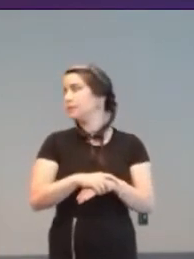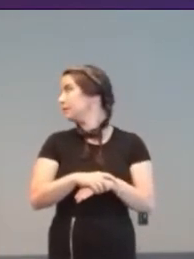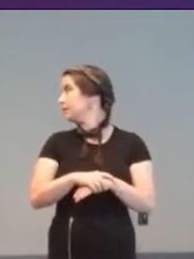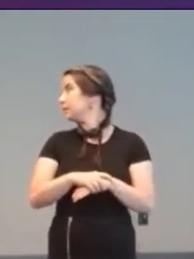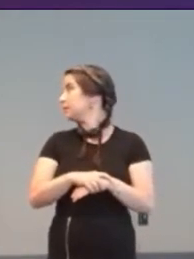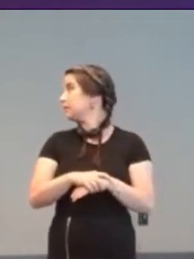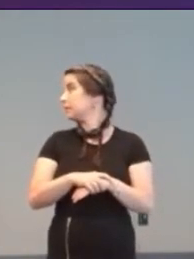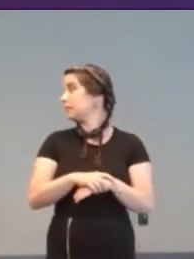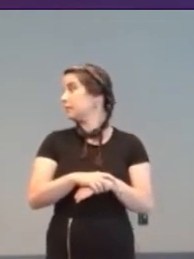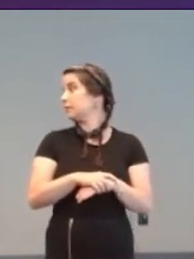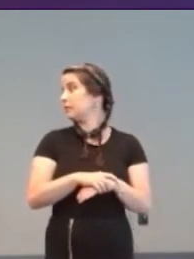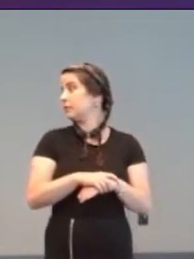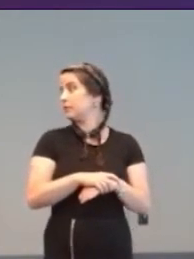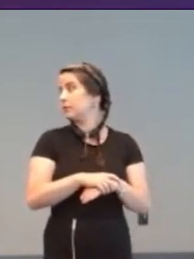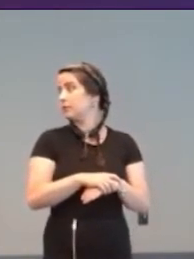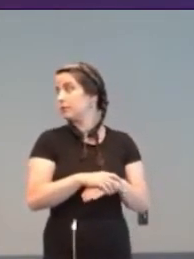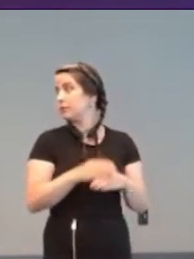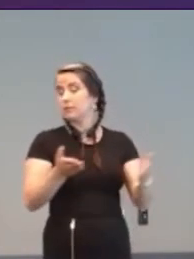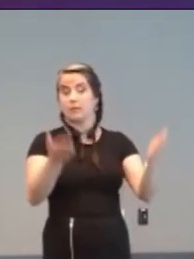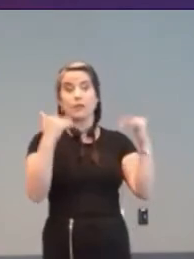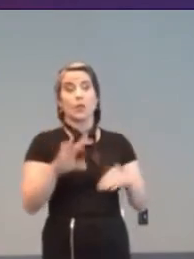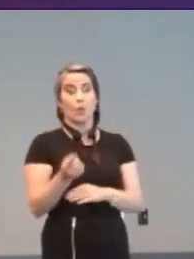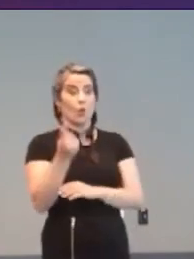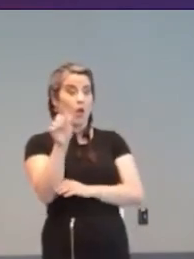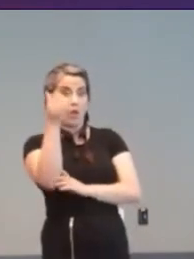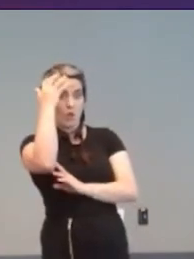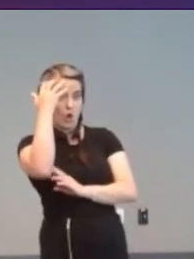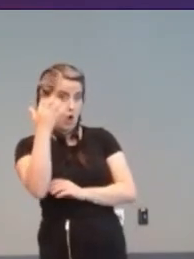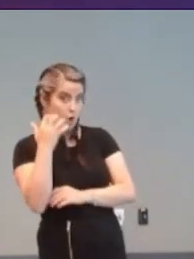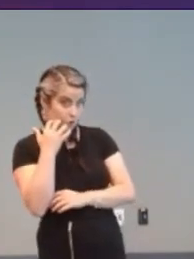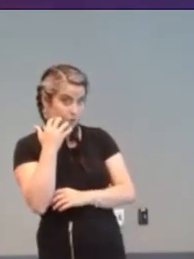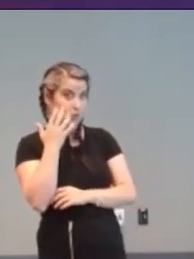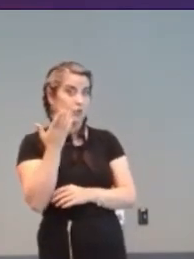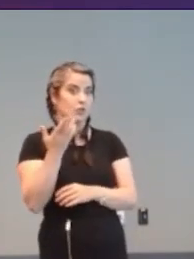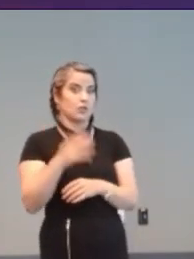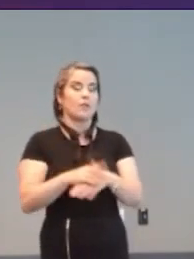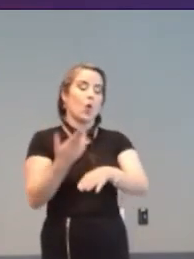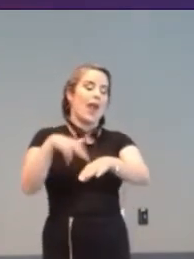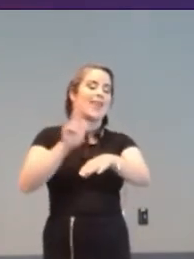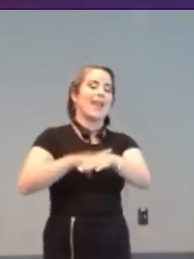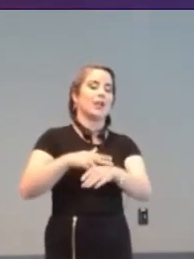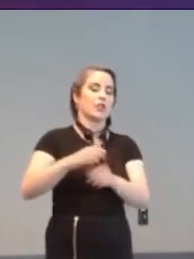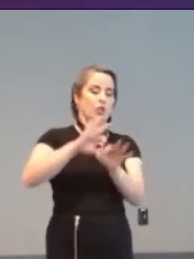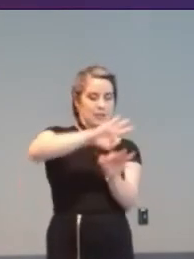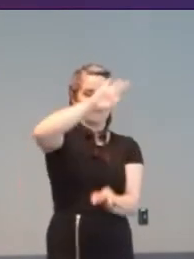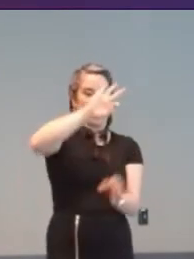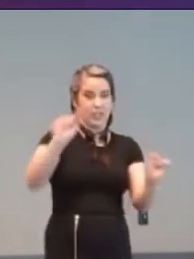Stoke Mandeville National Spinal Injuries Centre in England was the birthplace of